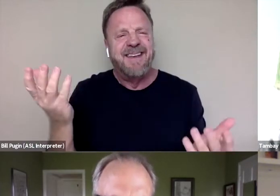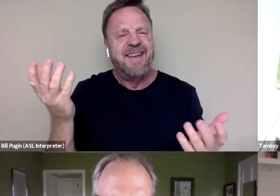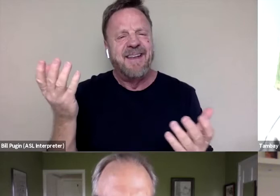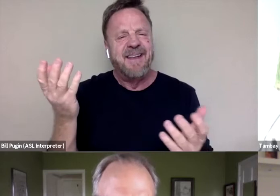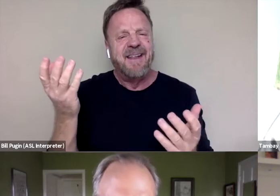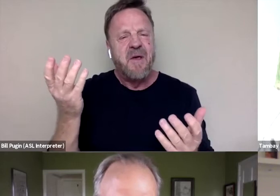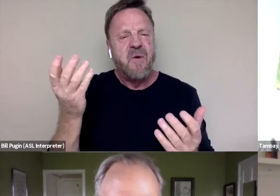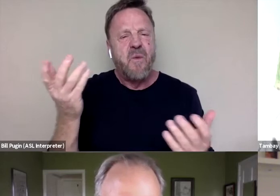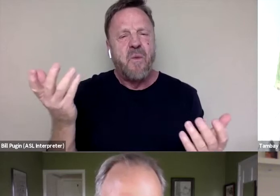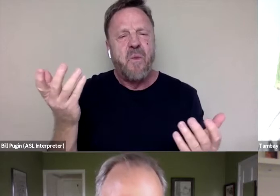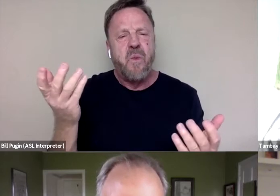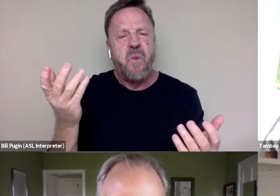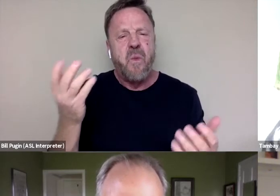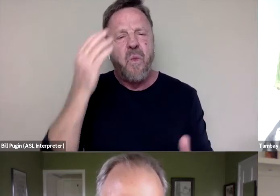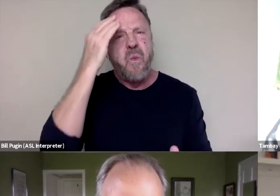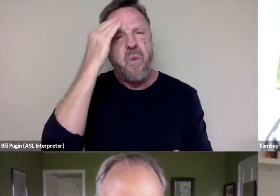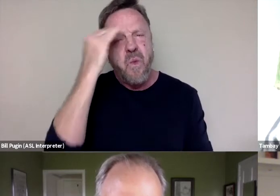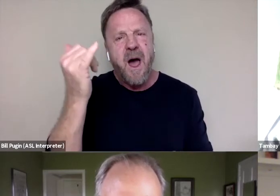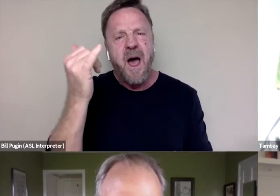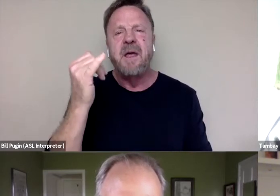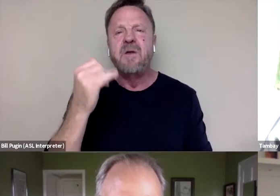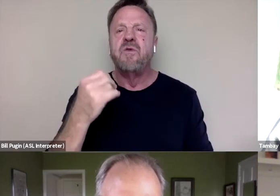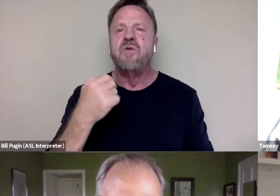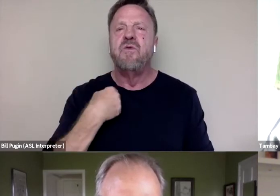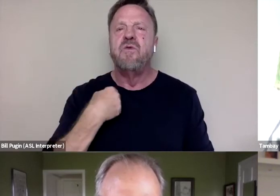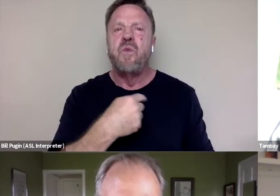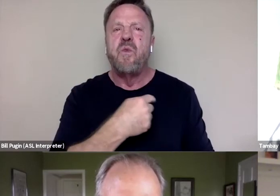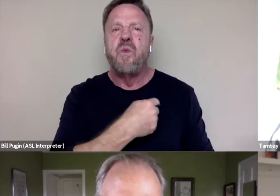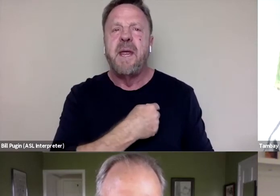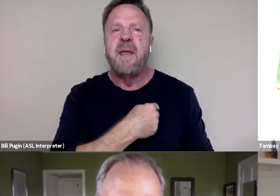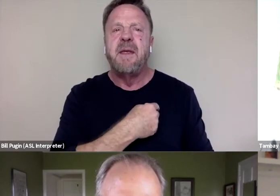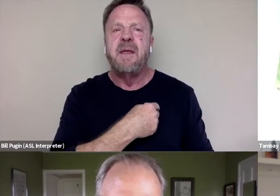Like, why do we do this?